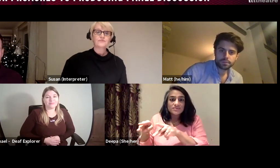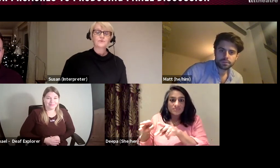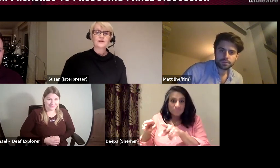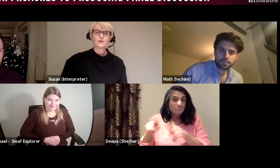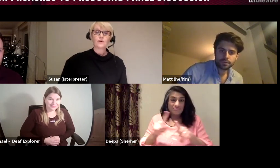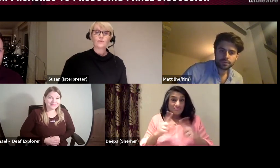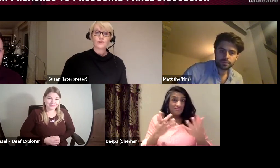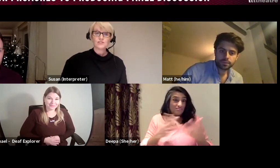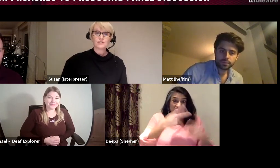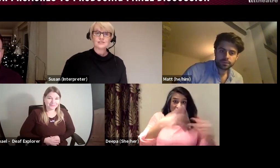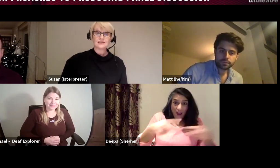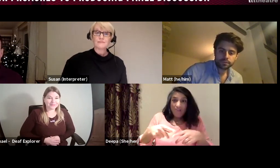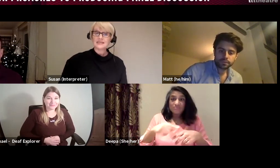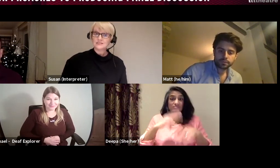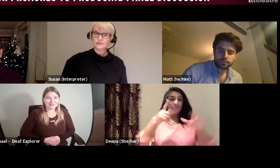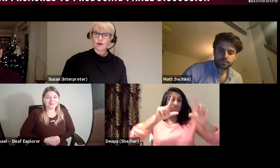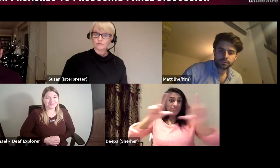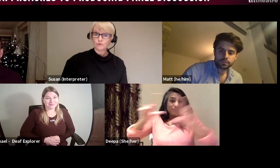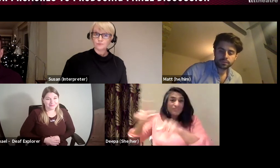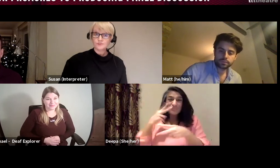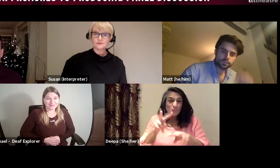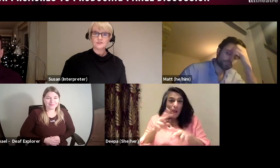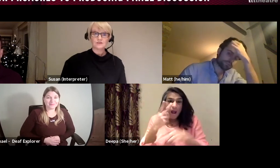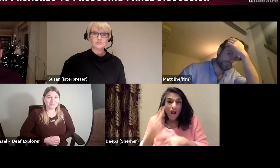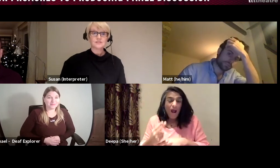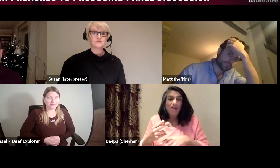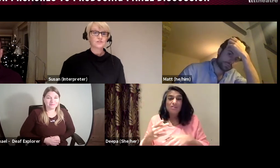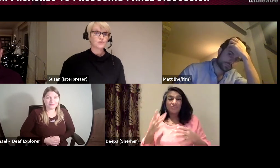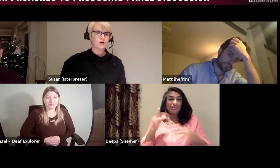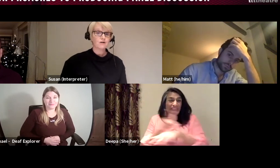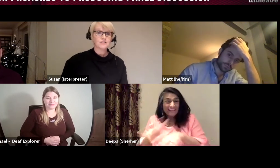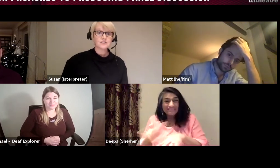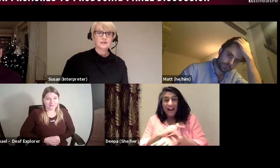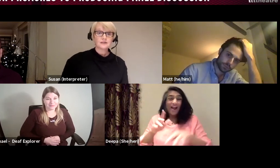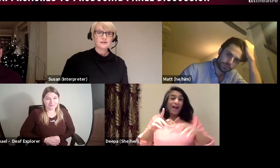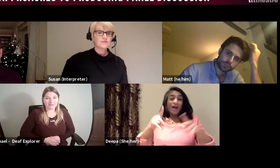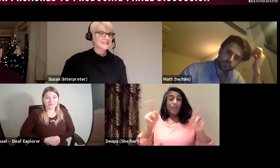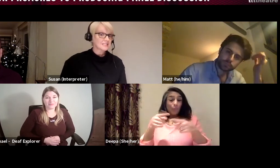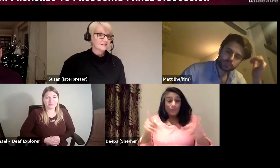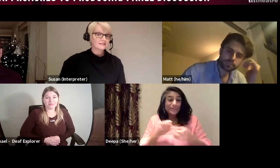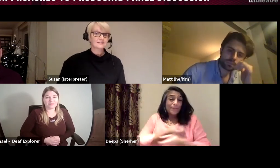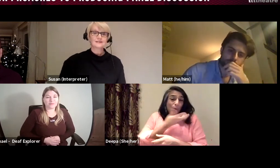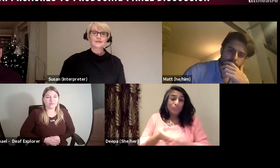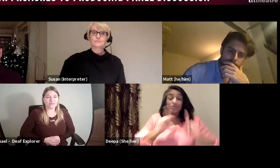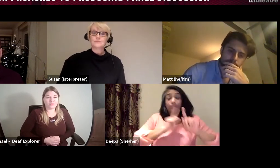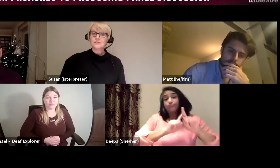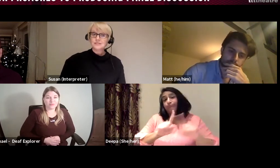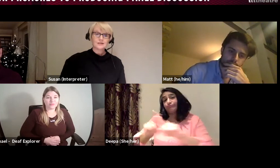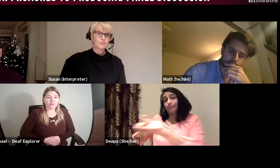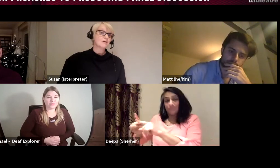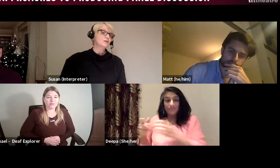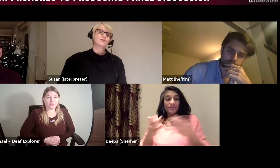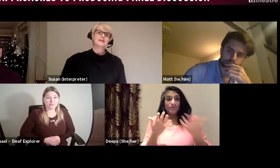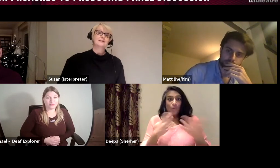they were commissions in many different art forms, dance, visual art, theatre, music, poetry,